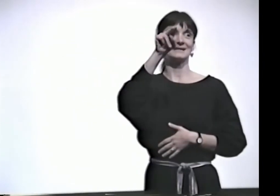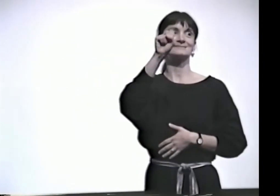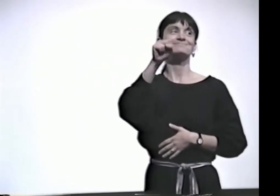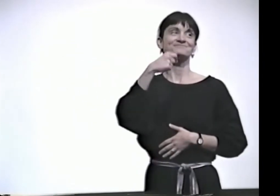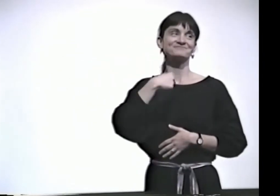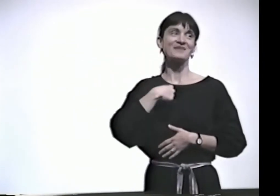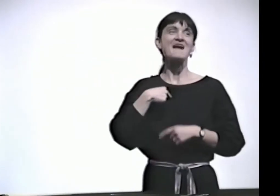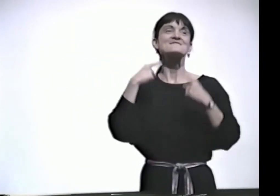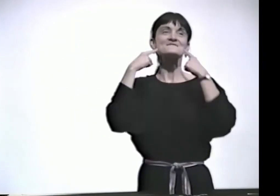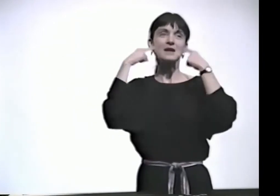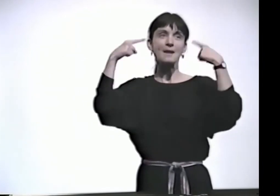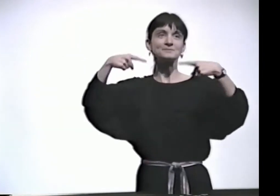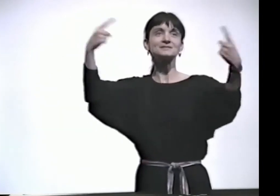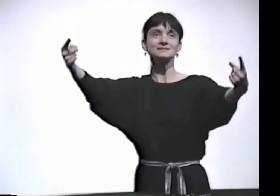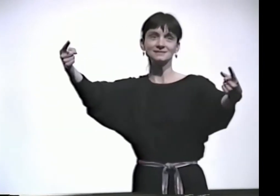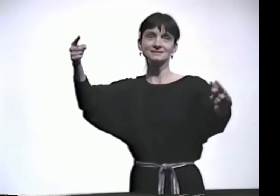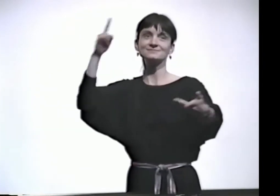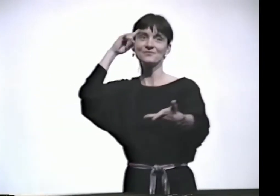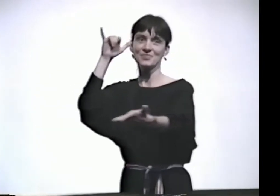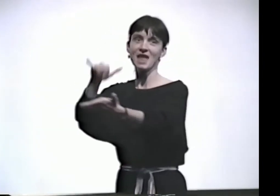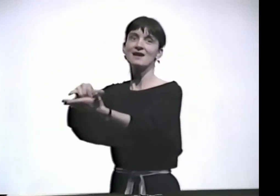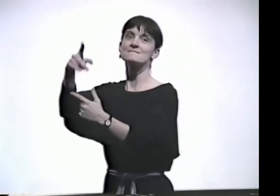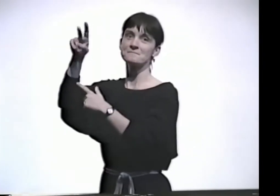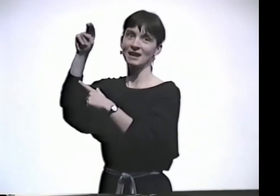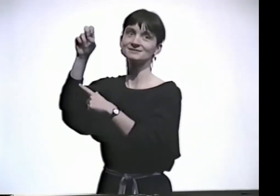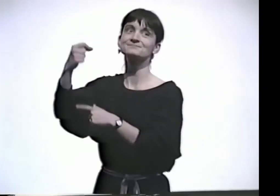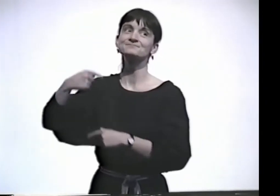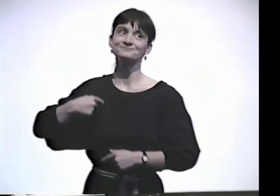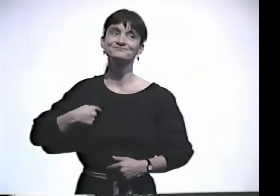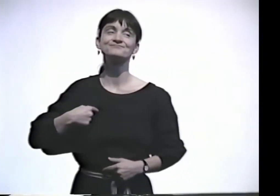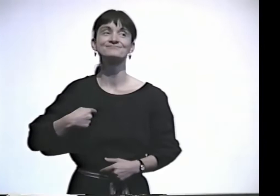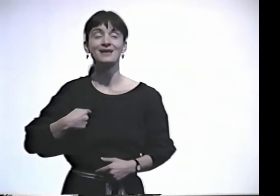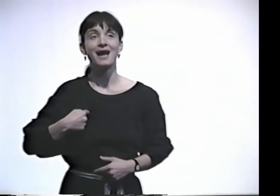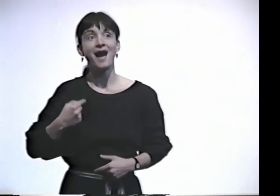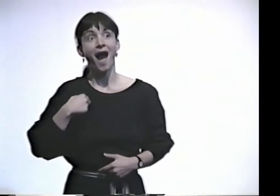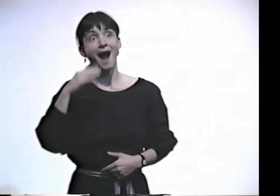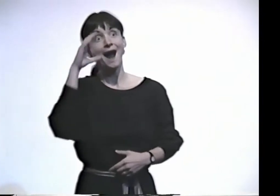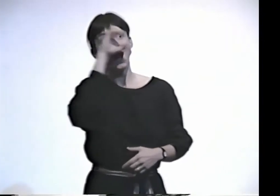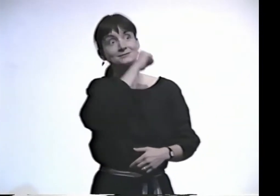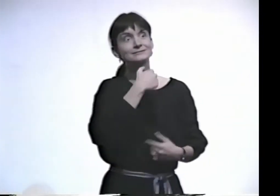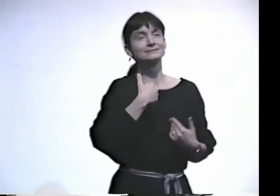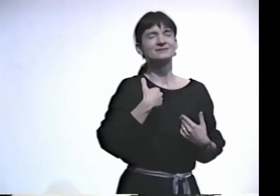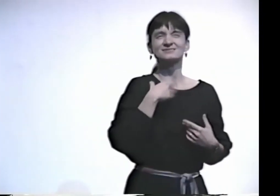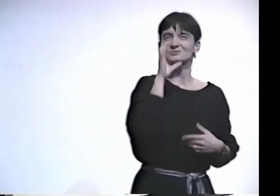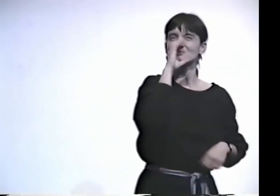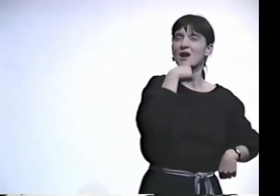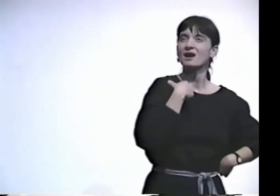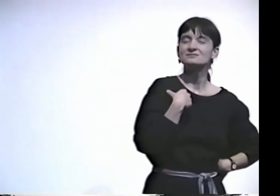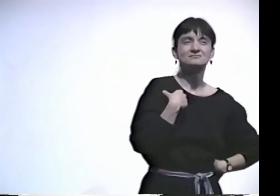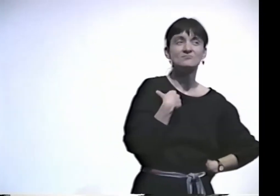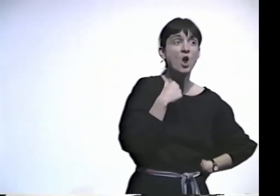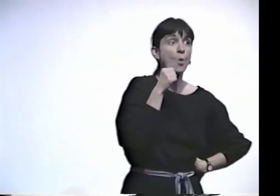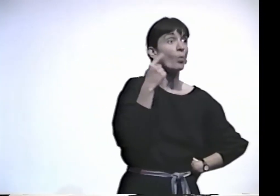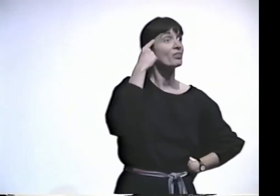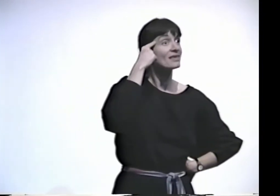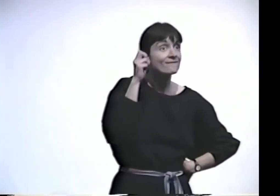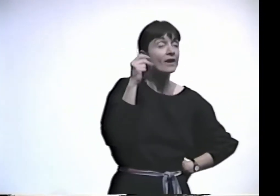THE NEXT THING IS PUNS. I'M FAMOUS FOR USING PUNS. YES. I GUESS IT'S STRANGE.